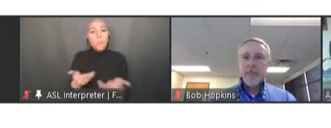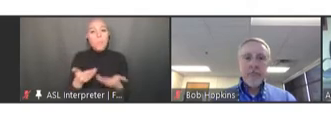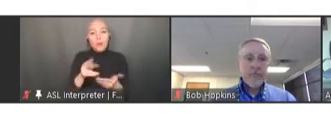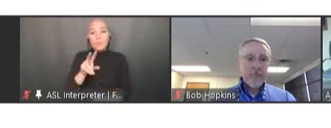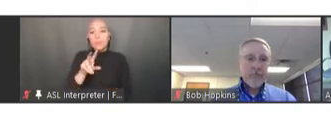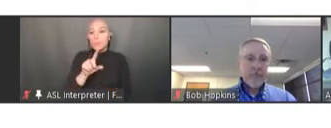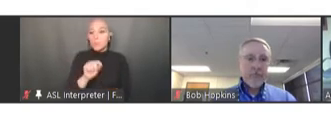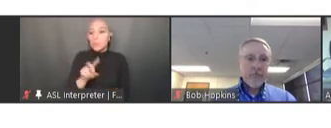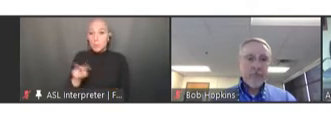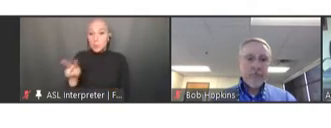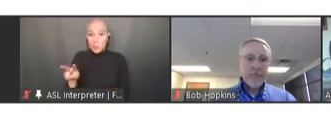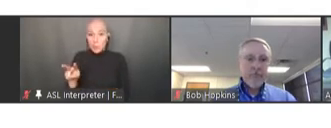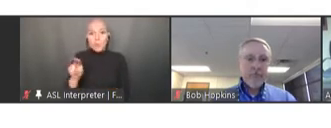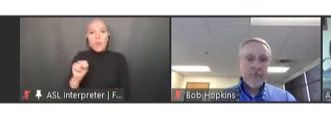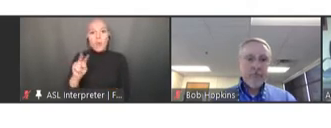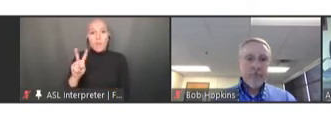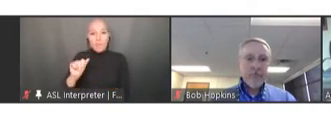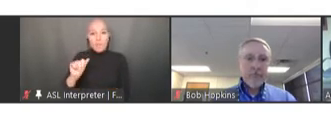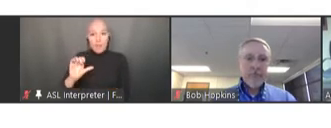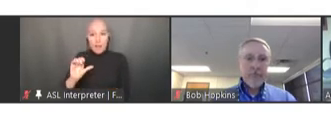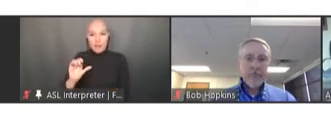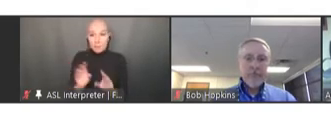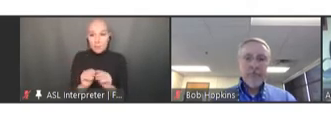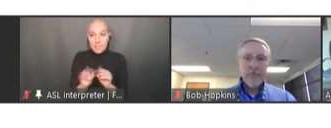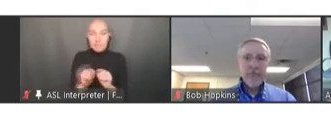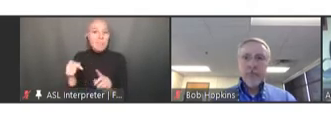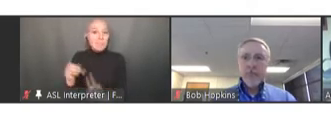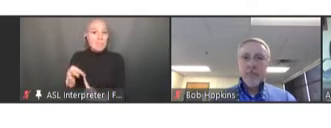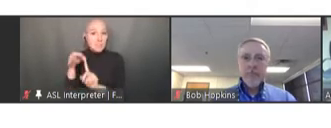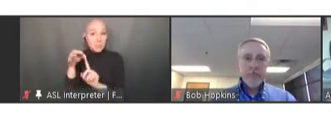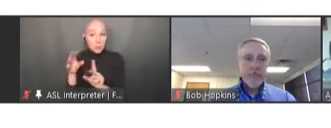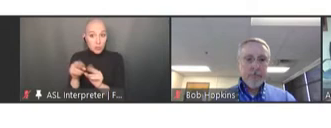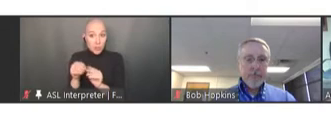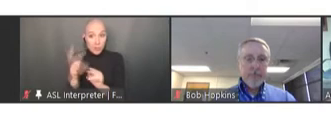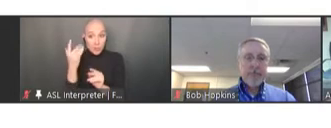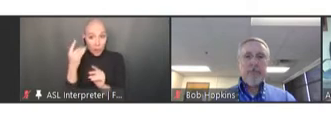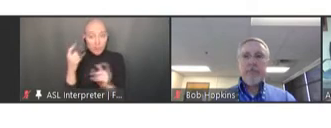This is a special meeting, as we will be celebrating 35 years since the inception of NVAC.